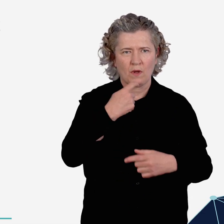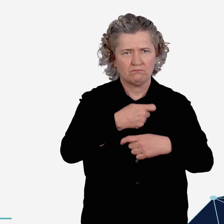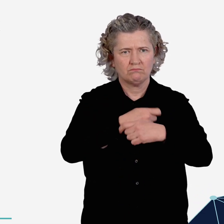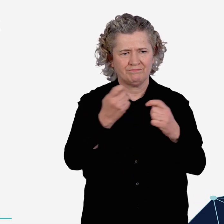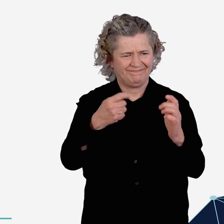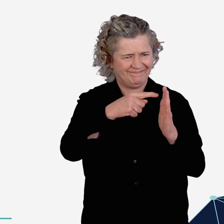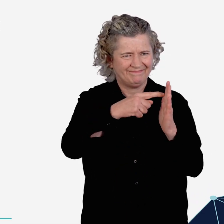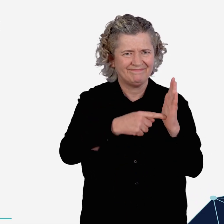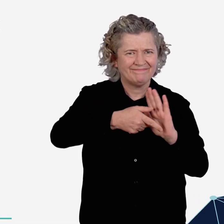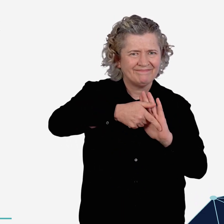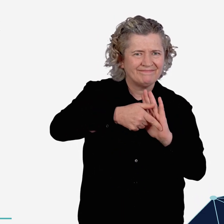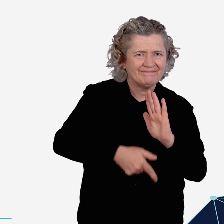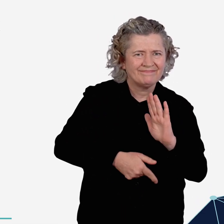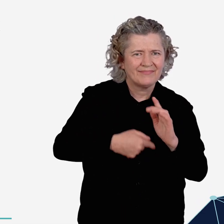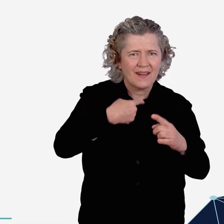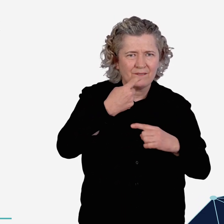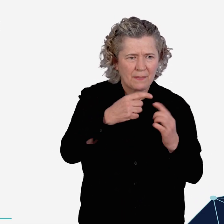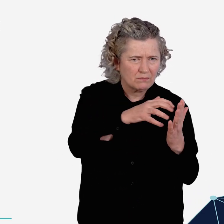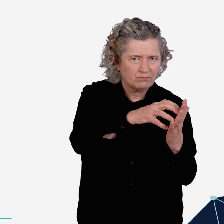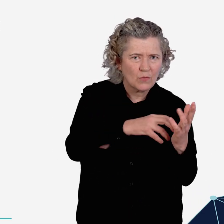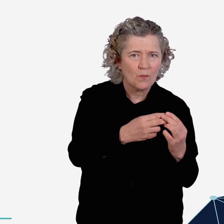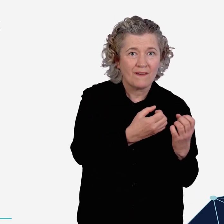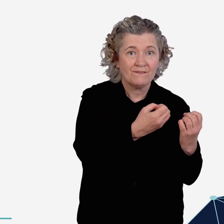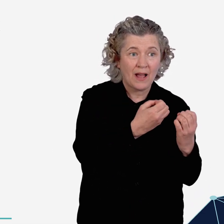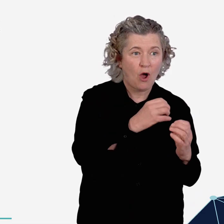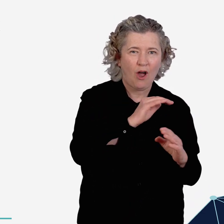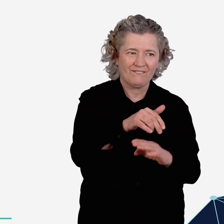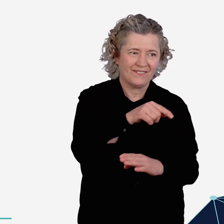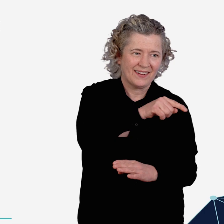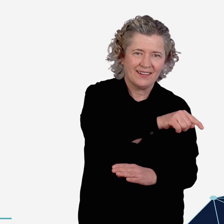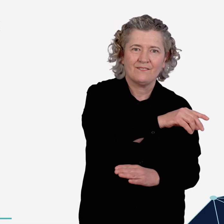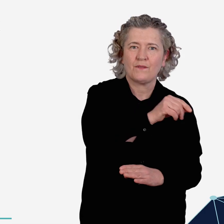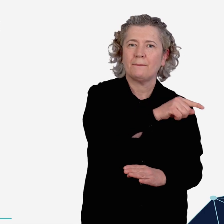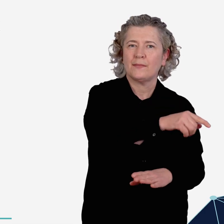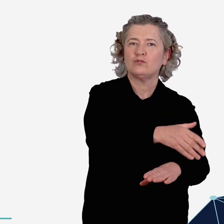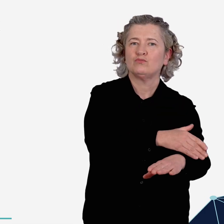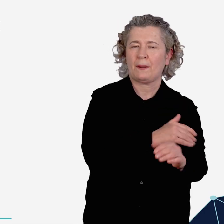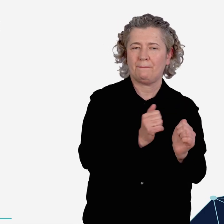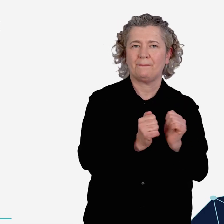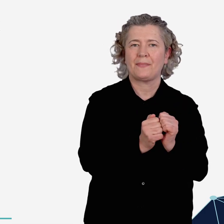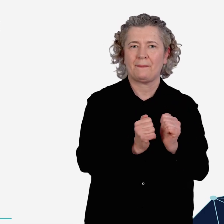It will provide an authoritative, in-depth report, drawing on feedback from the Green Paper.